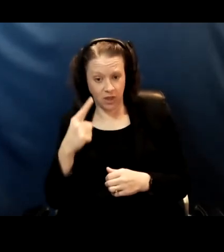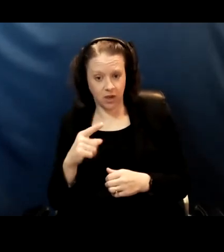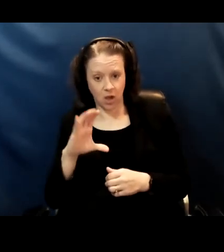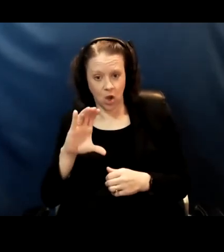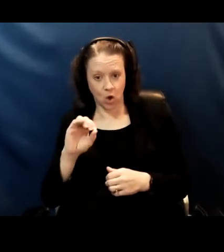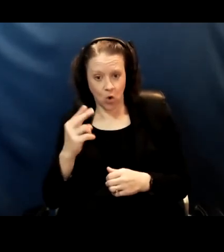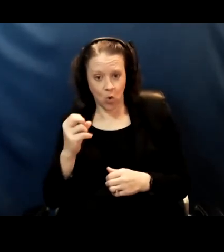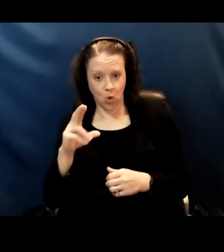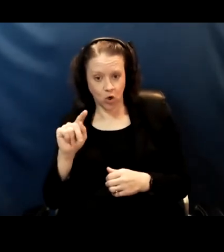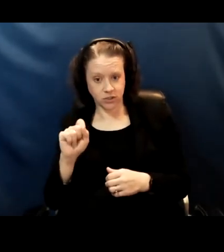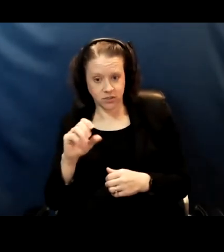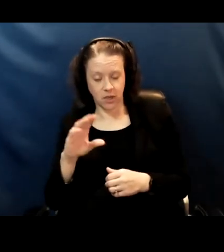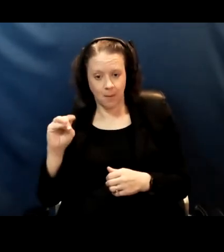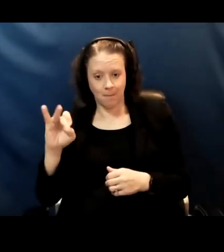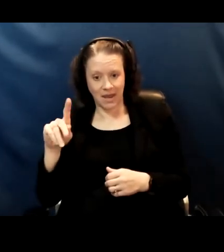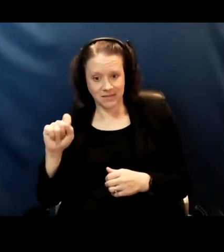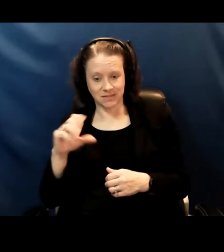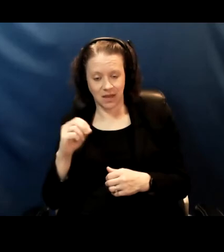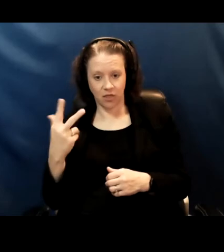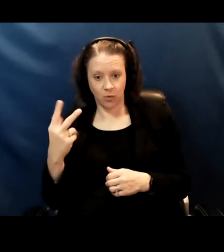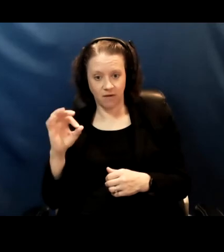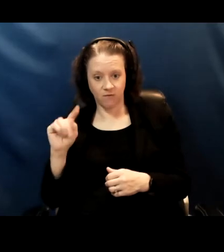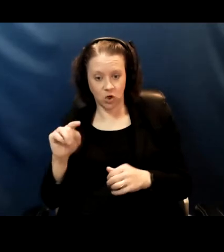will be in place for the next school year?